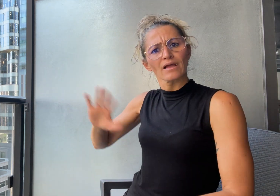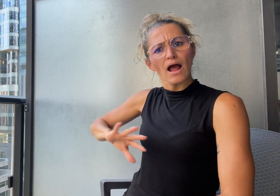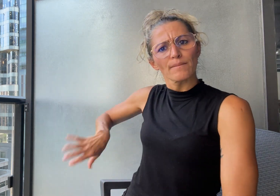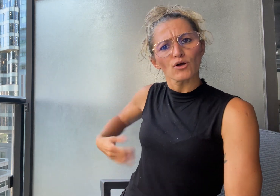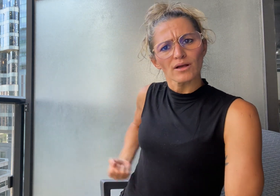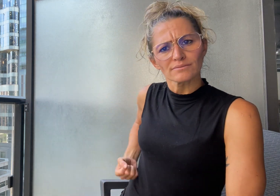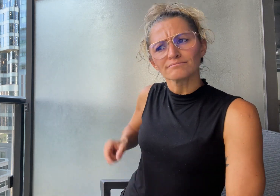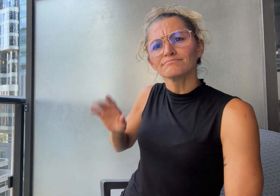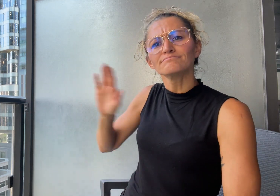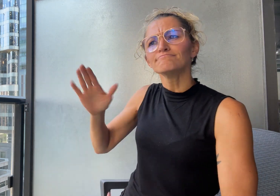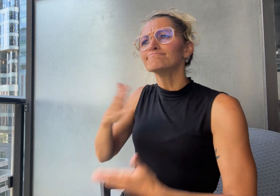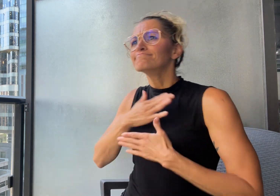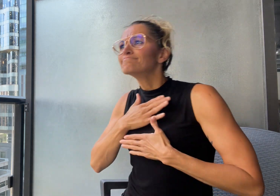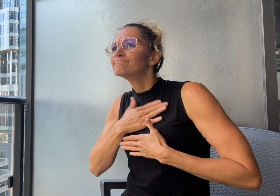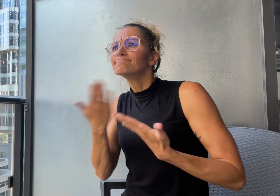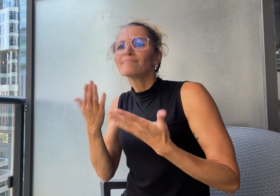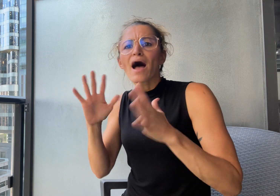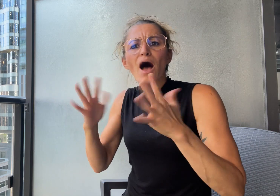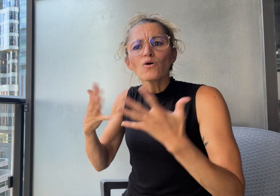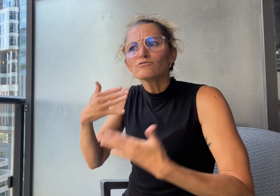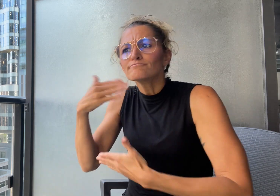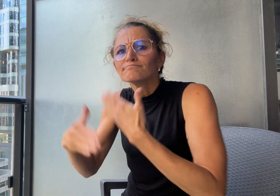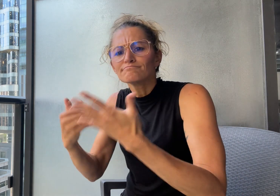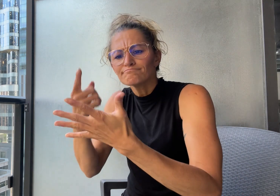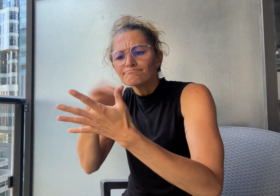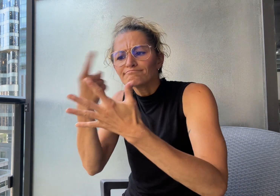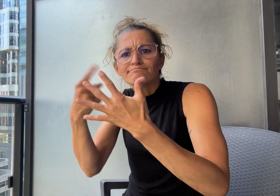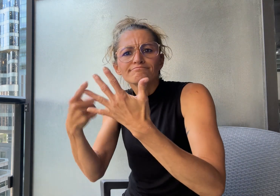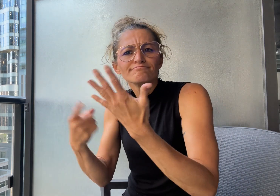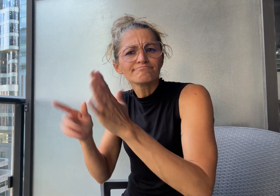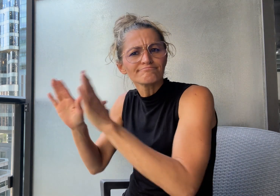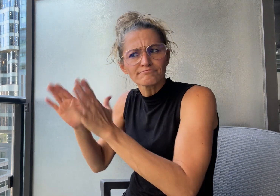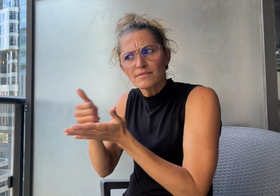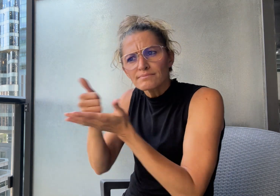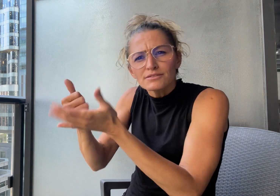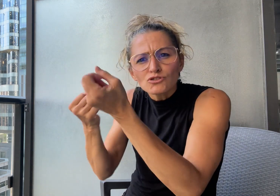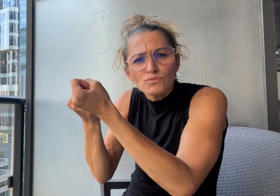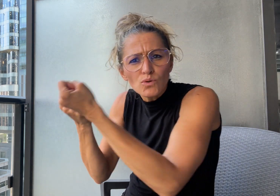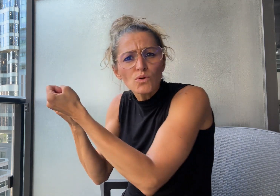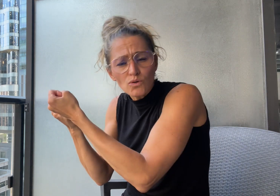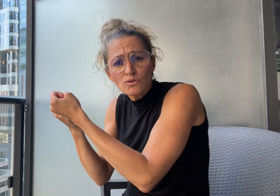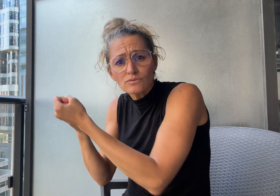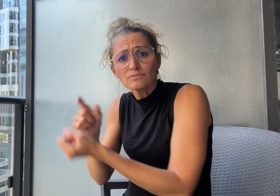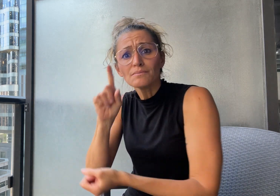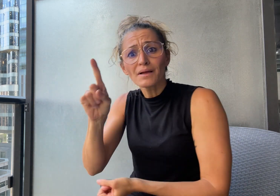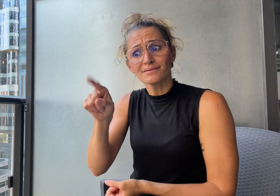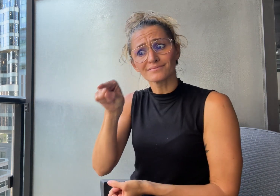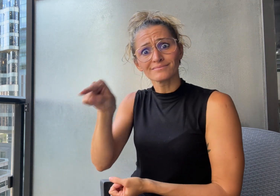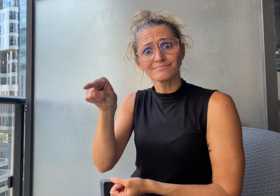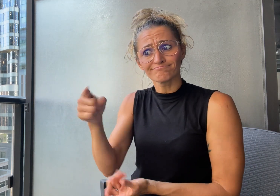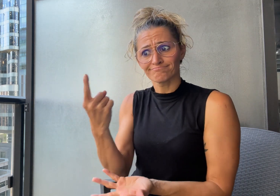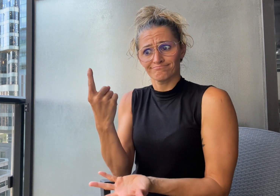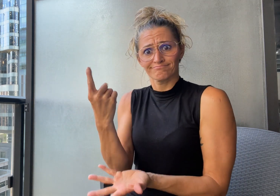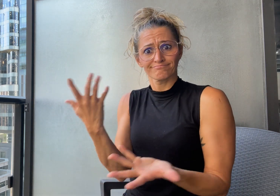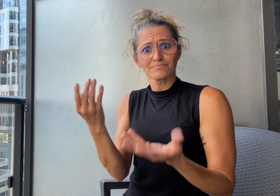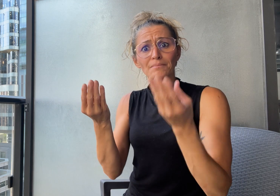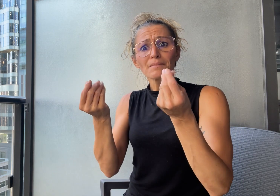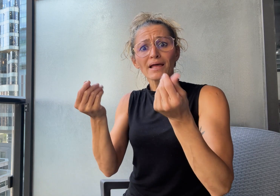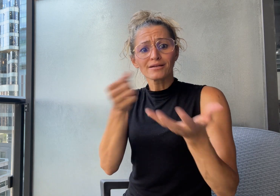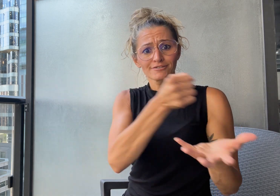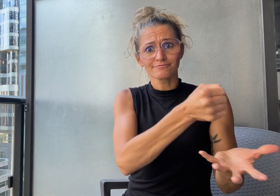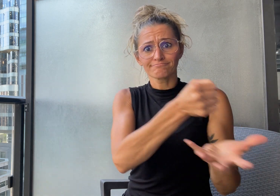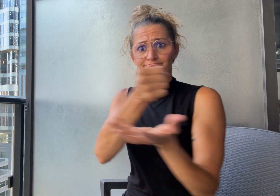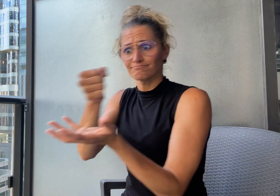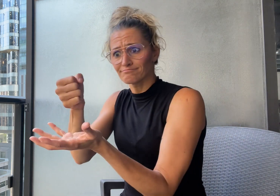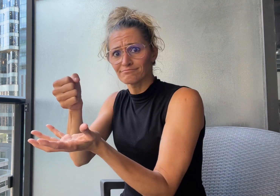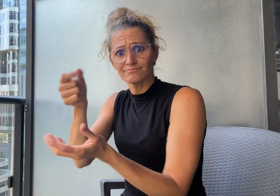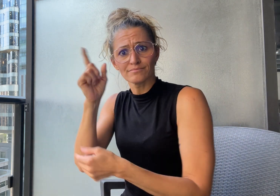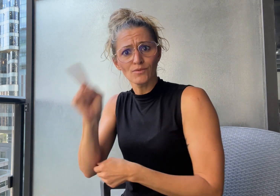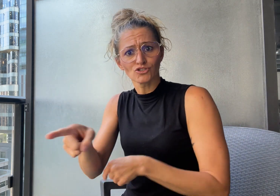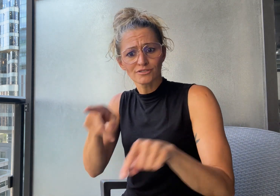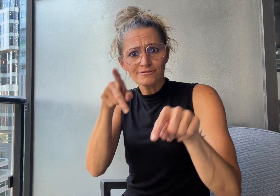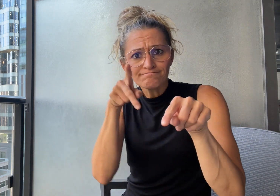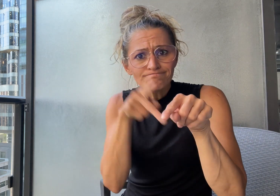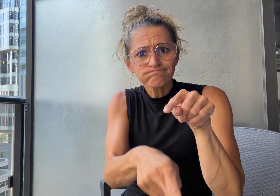the general needs of the Deaf population, has let go 11 staff